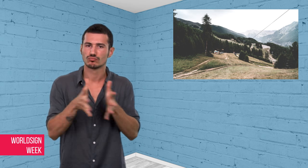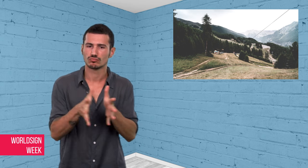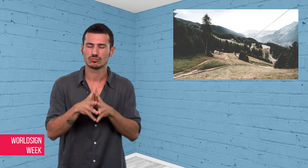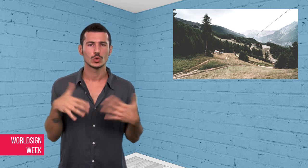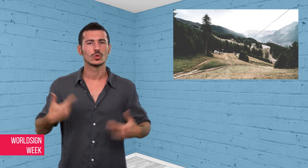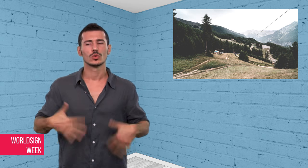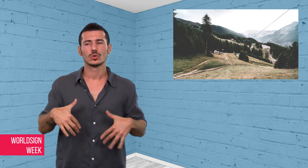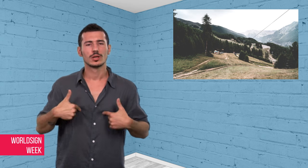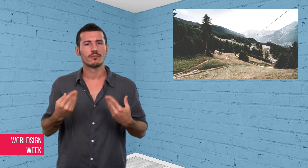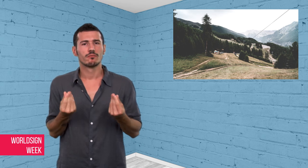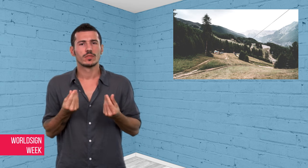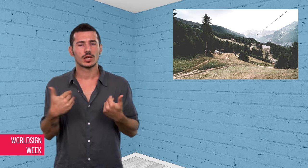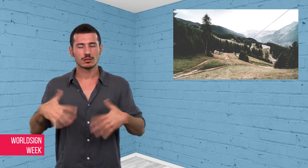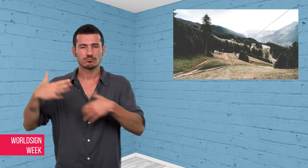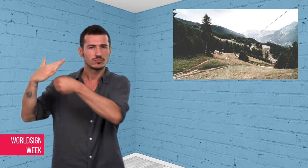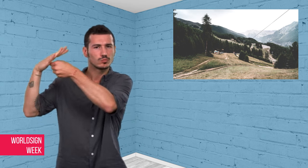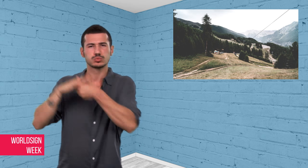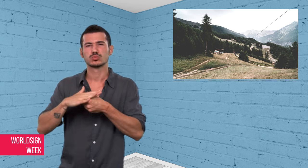be none available.